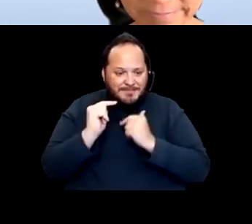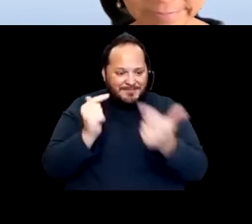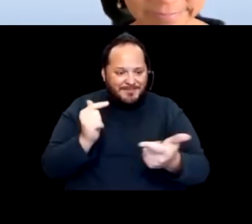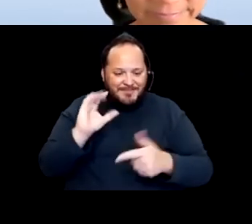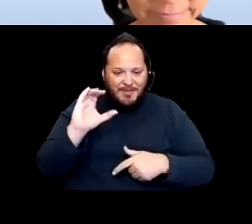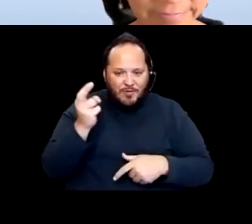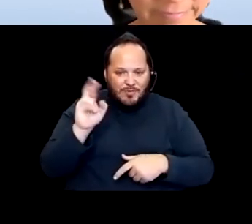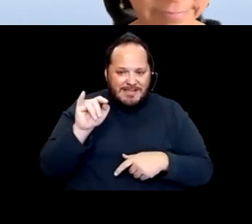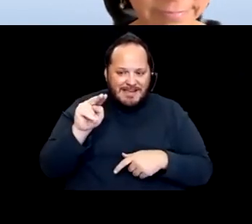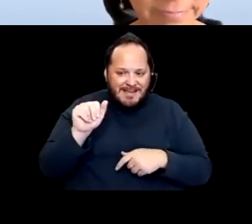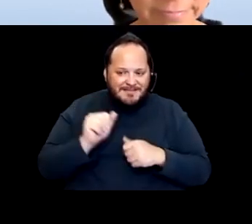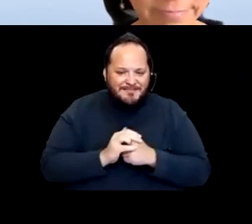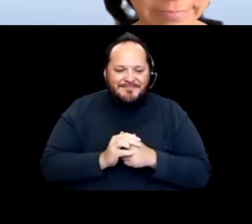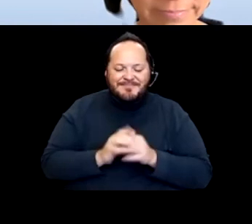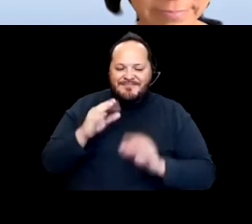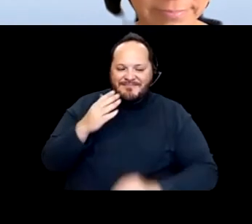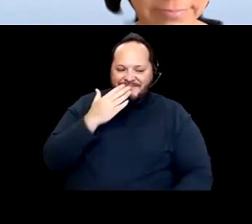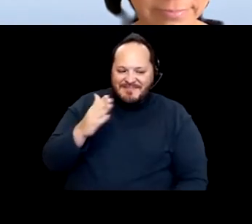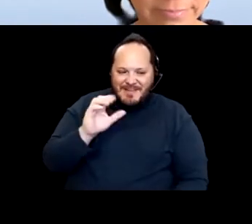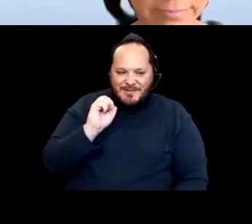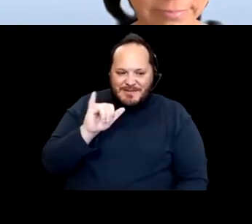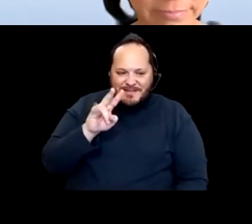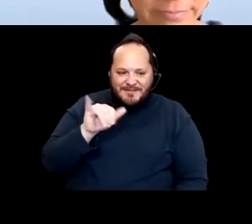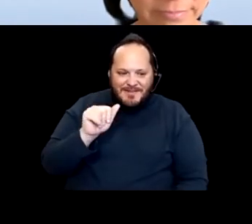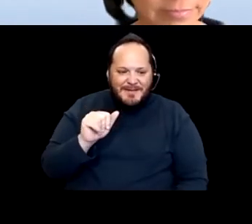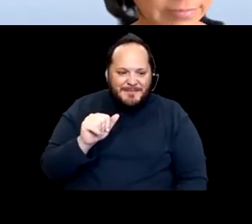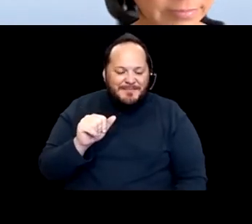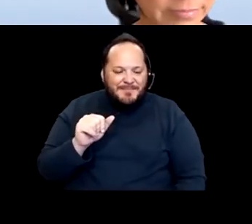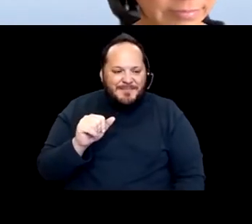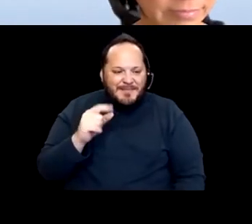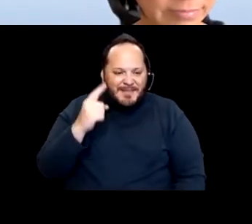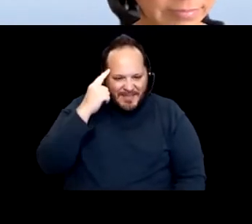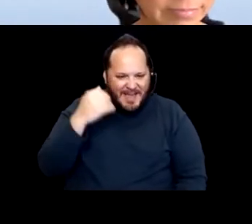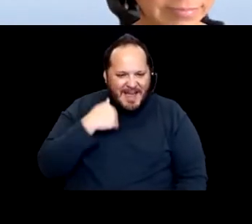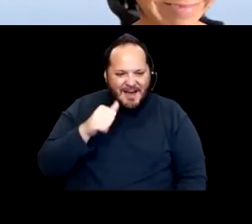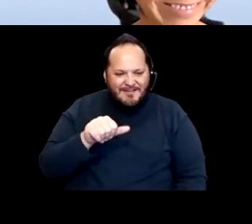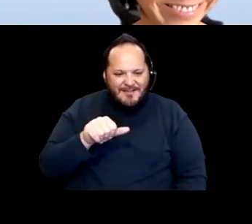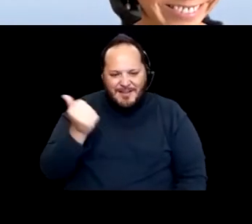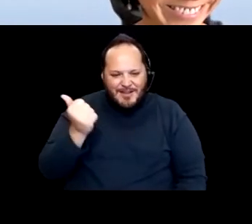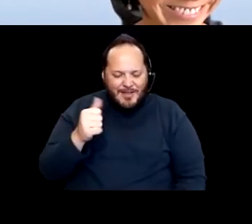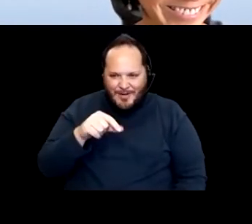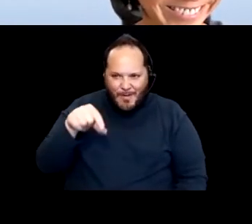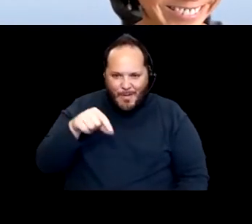Thanks, Sylvia. And I think I have a, another quarter or so left but I'm also a proud dread of board members.